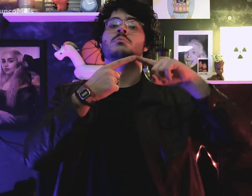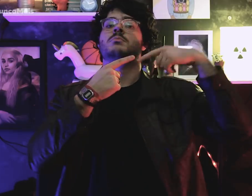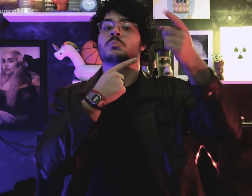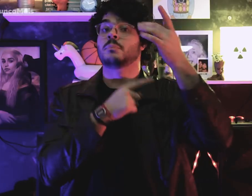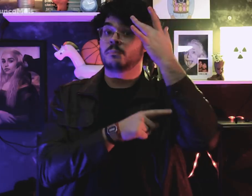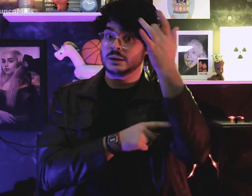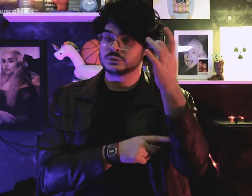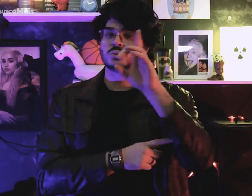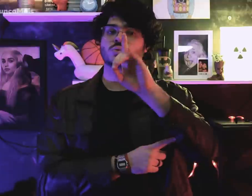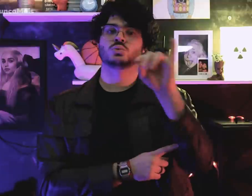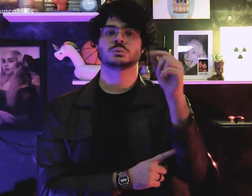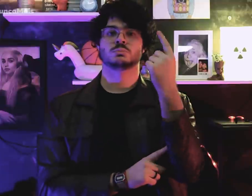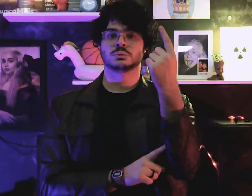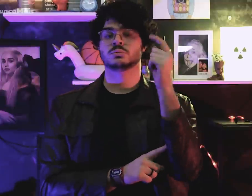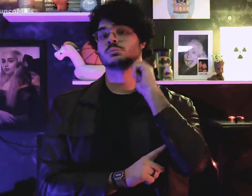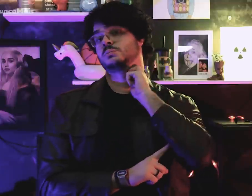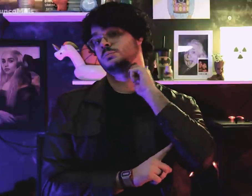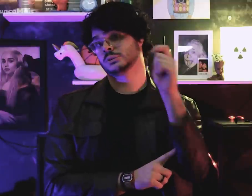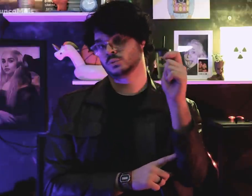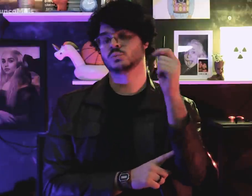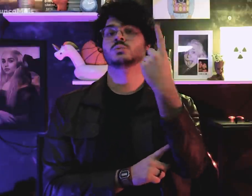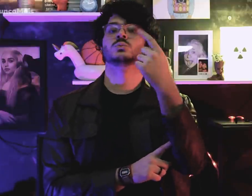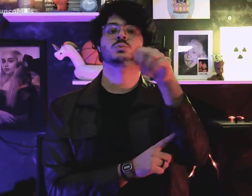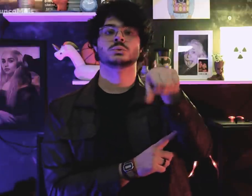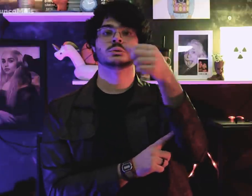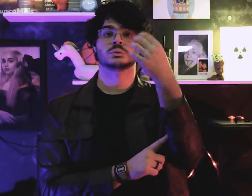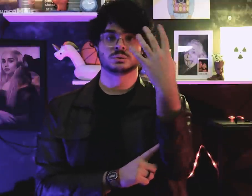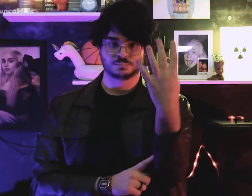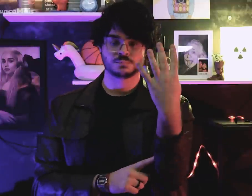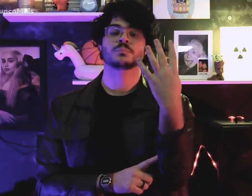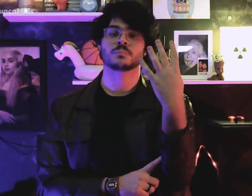The next day, April 1, 1964,